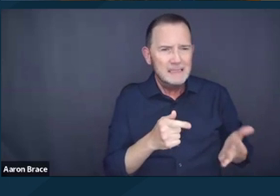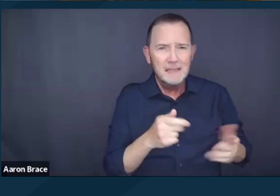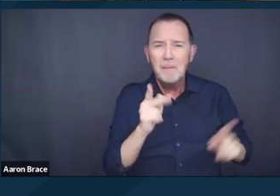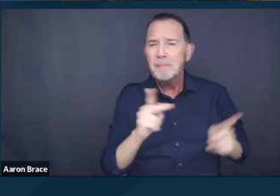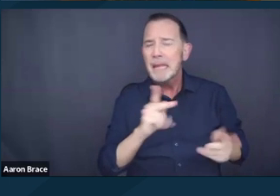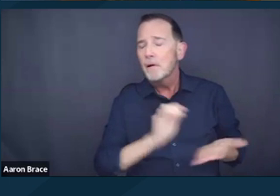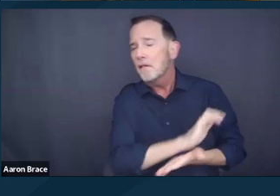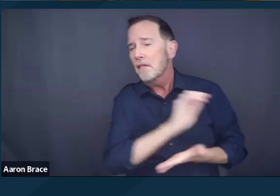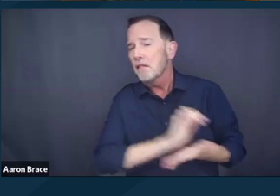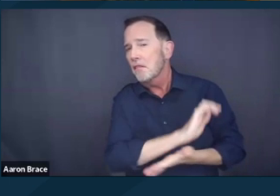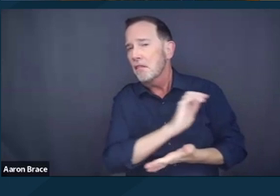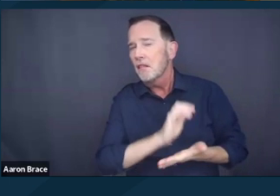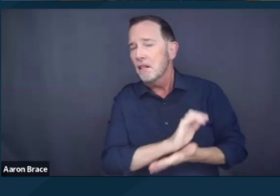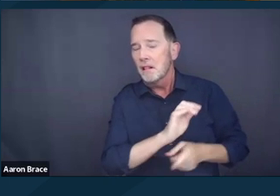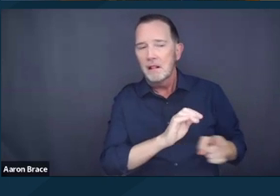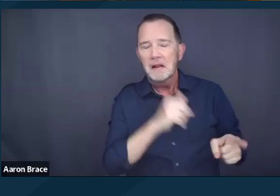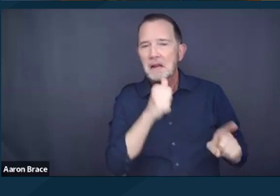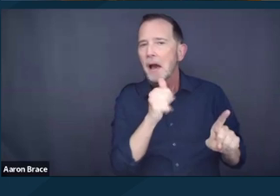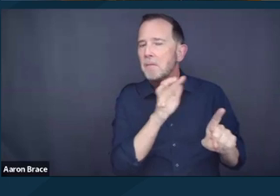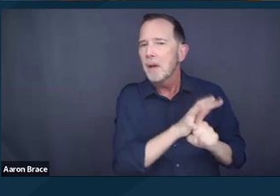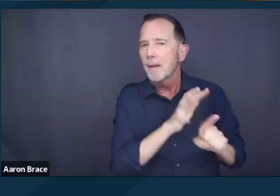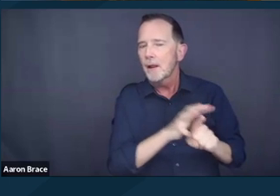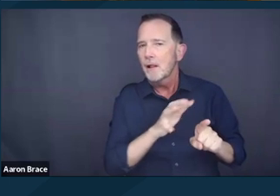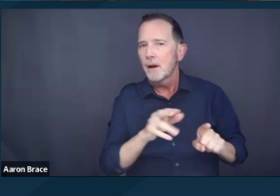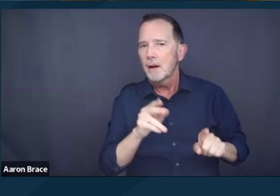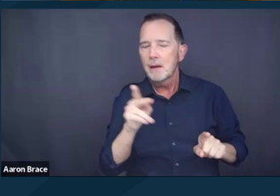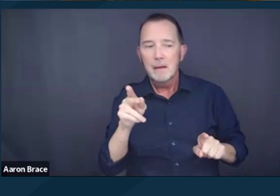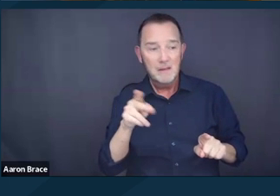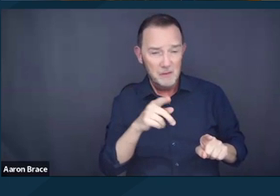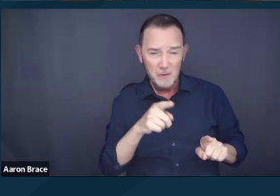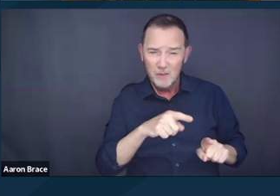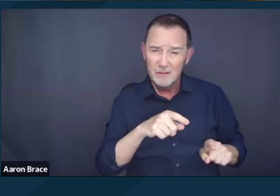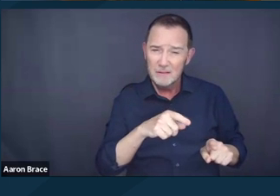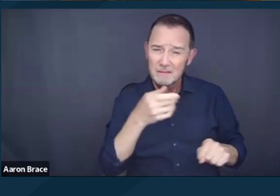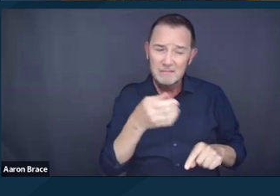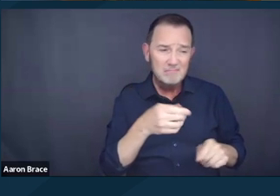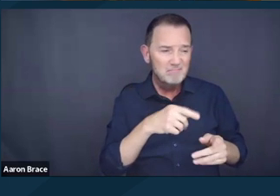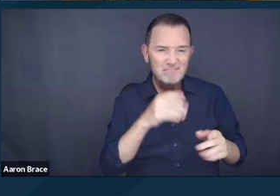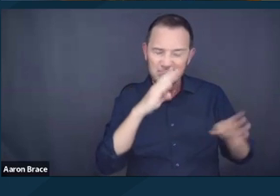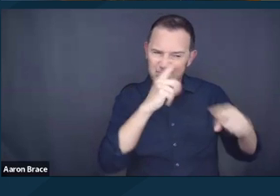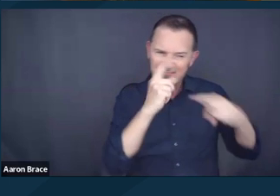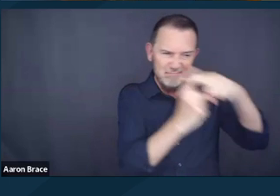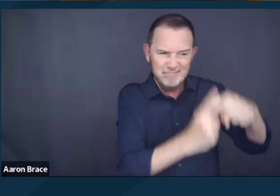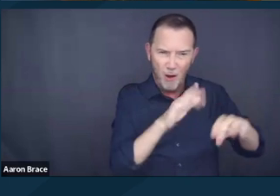and who are unpopular but whom society is willing to see suffer. This would of course pertain to people with disabilities